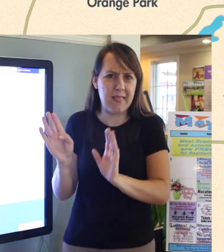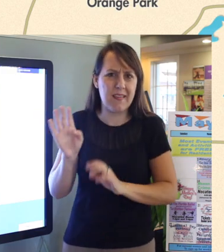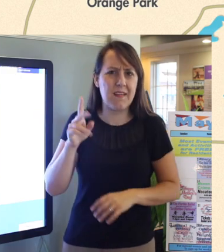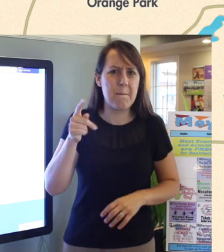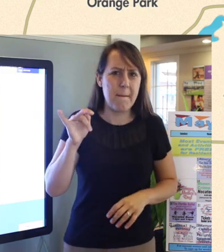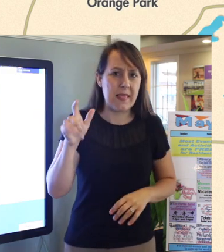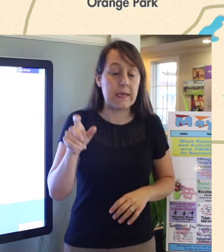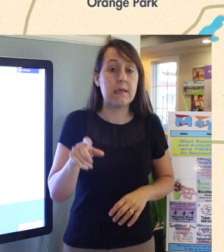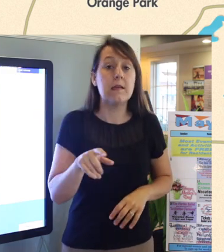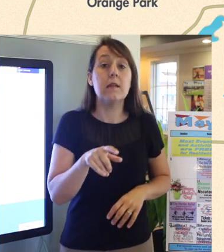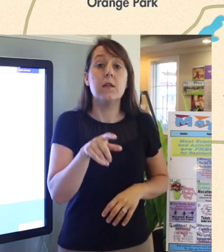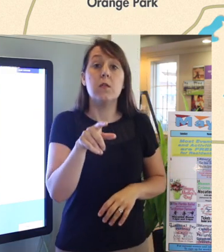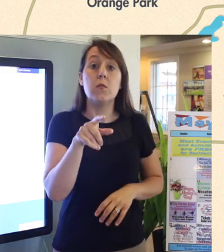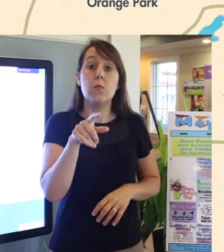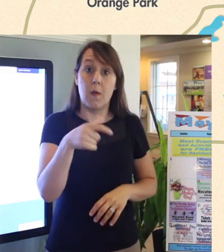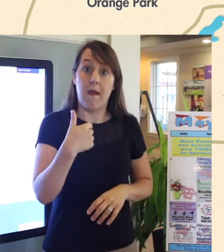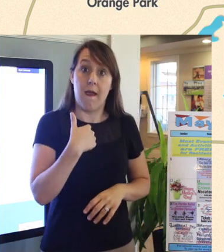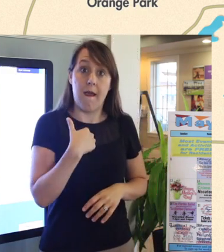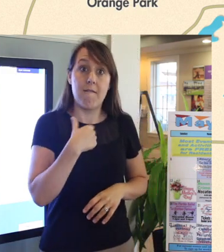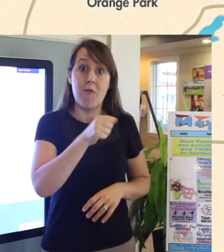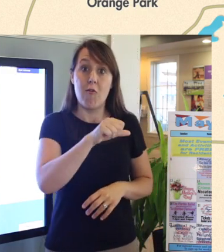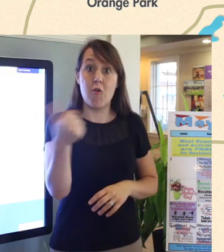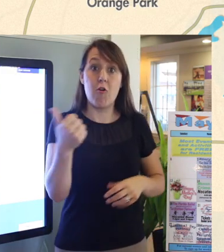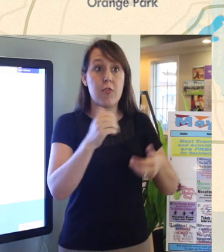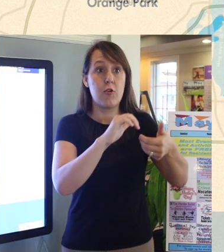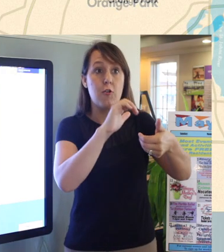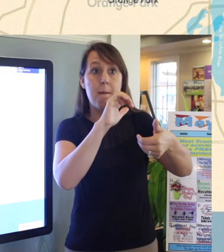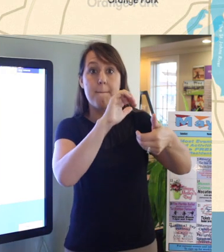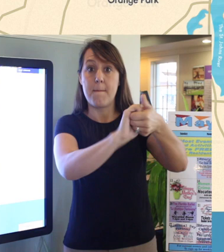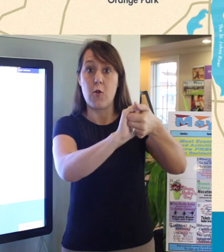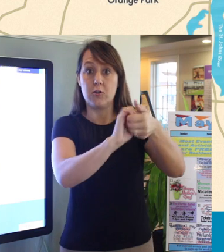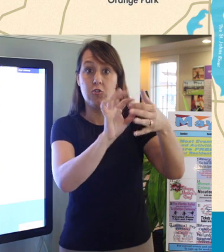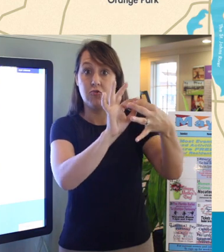then we do have some outside partnerships that you can take advantage of.